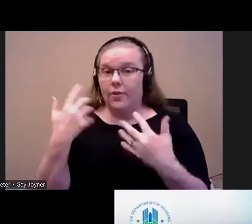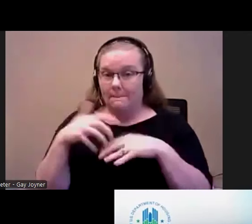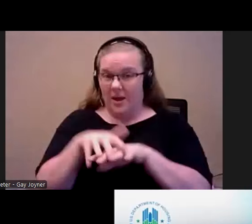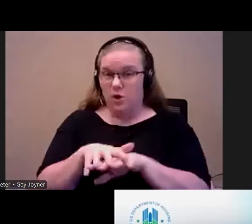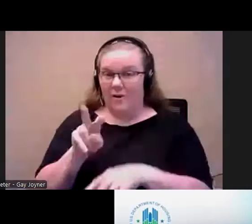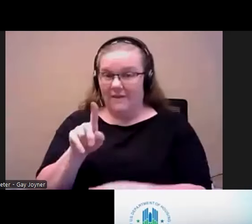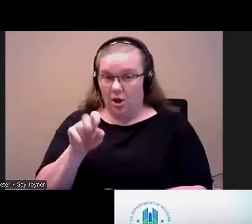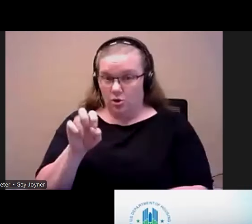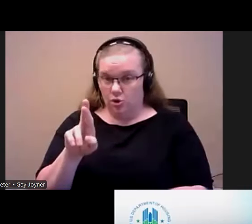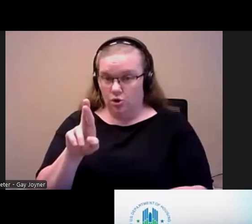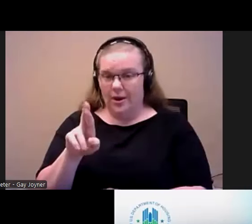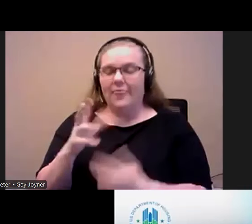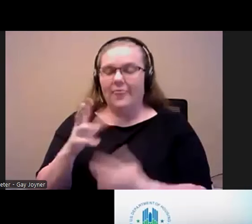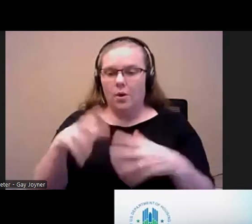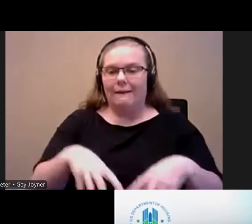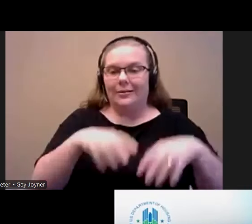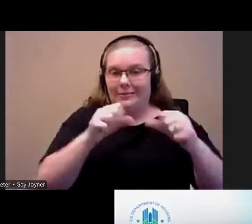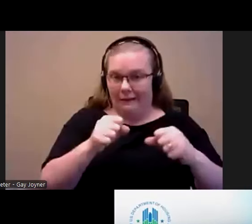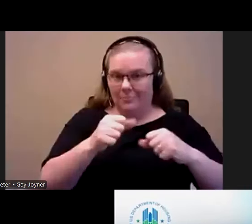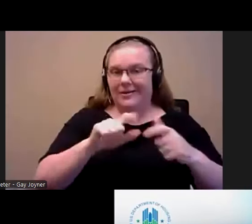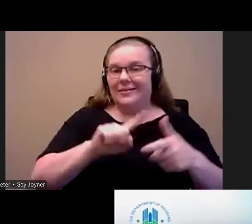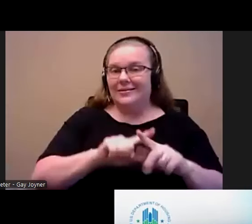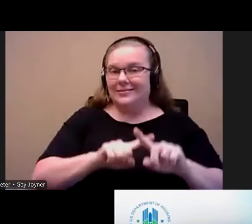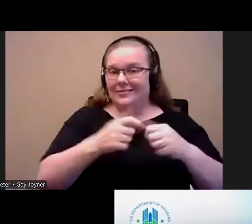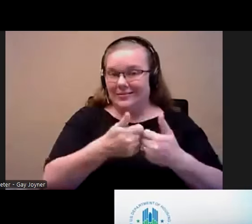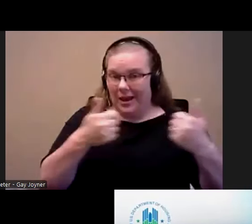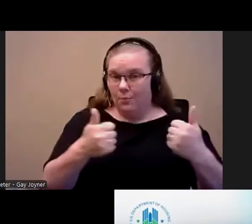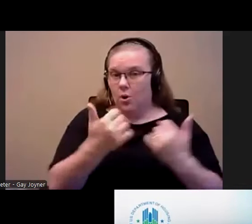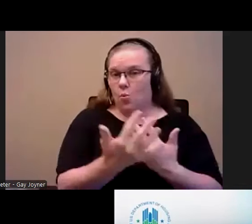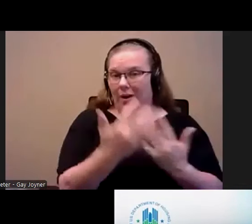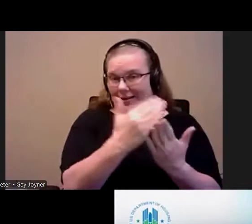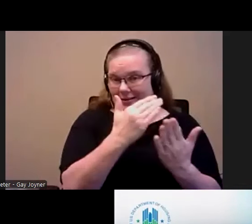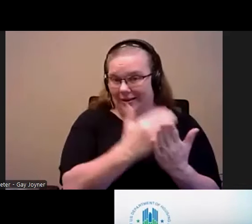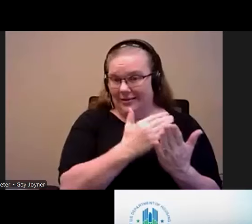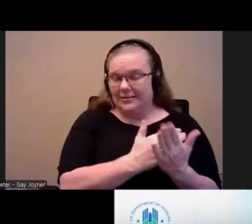a separate waiting list, as well as the separate preferences, have to do adequate notification of